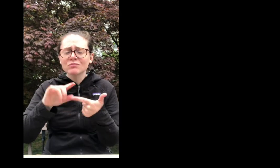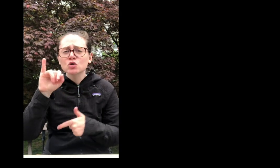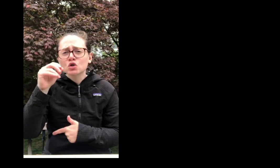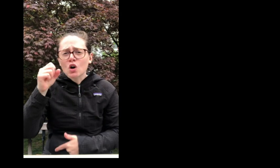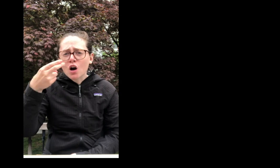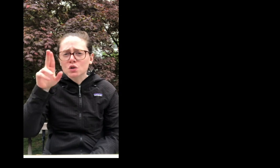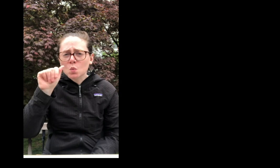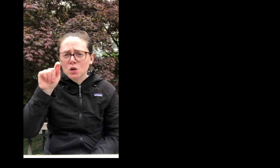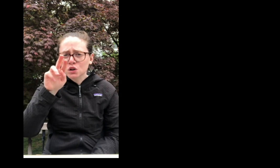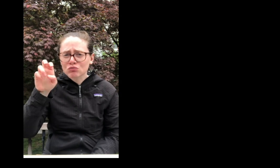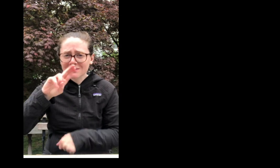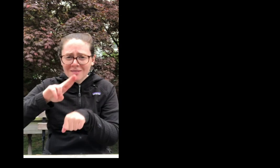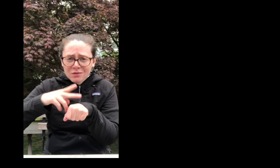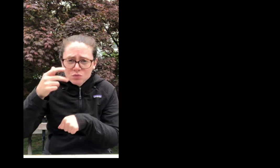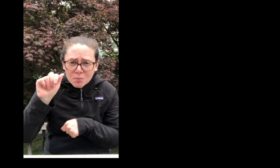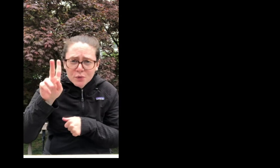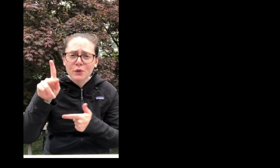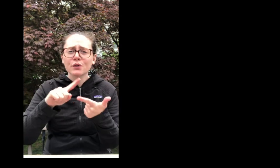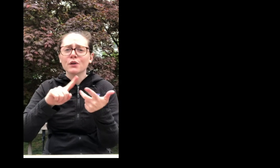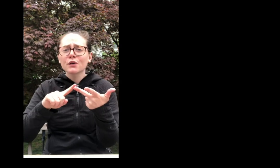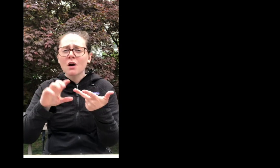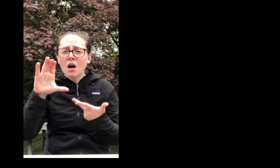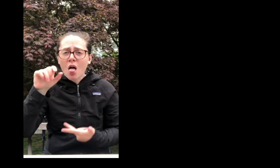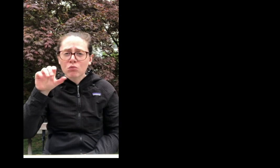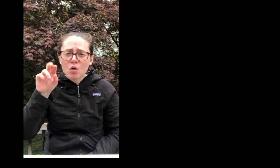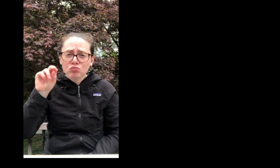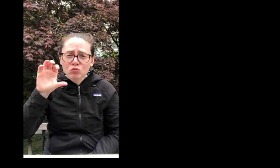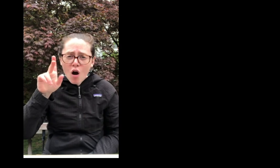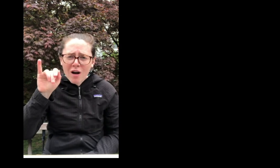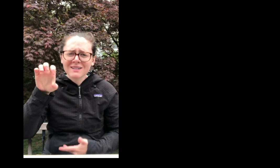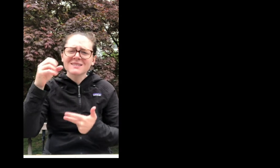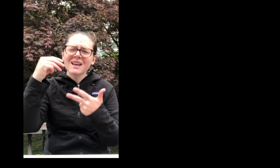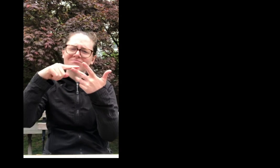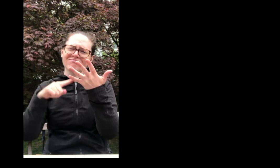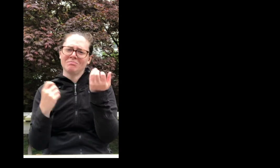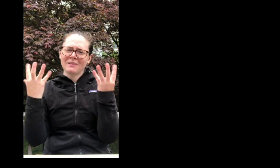Colorado Rockies and many others